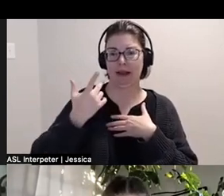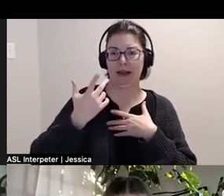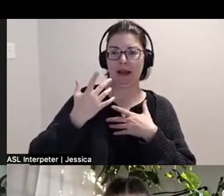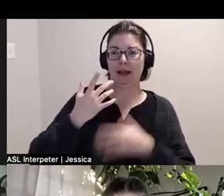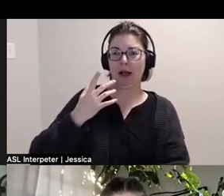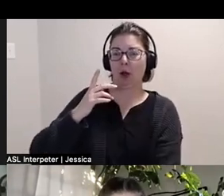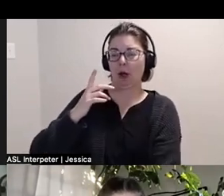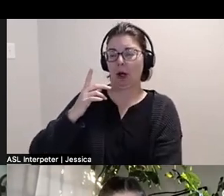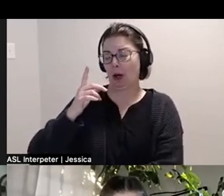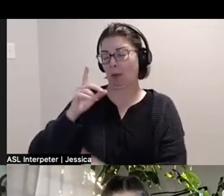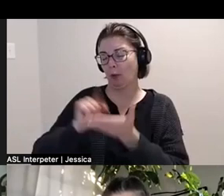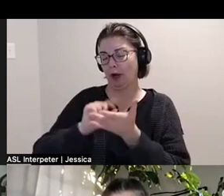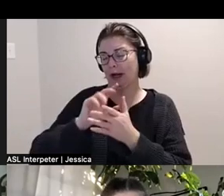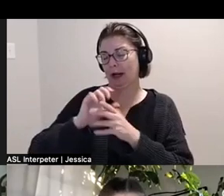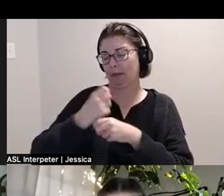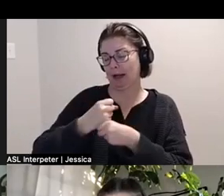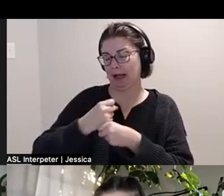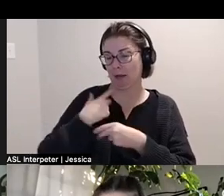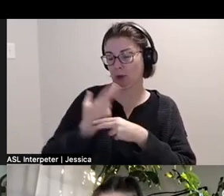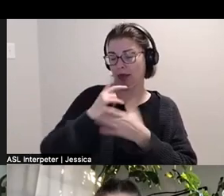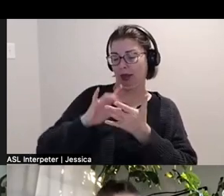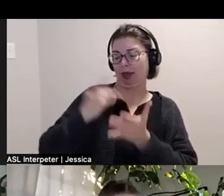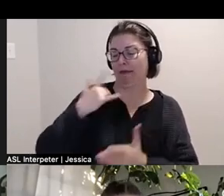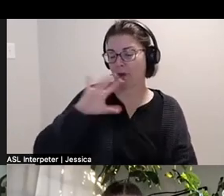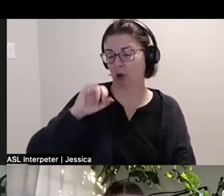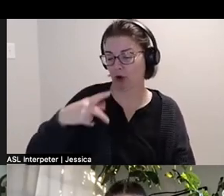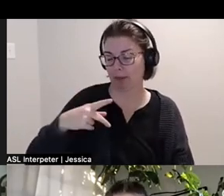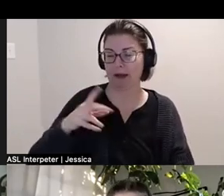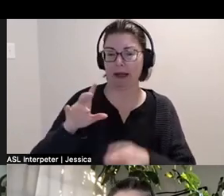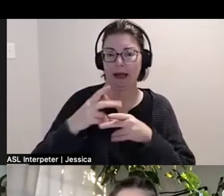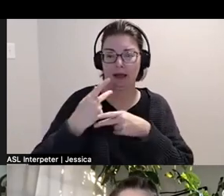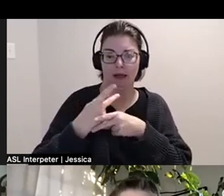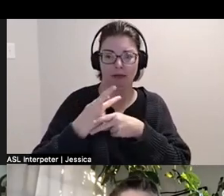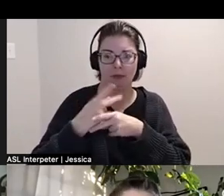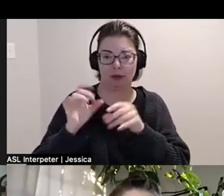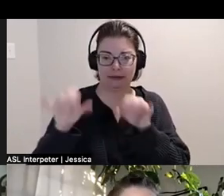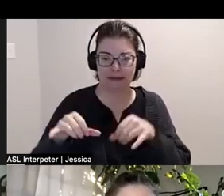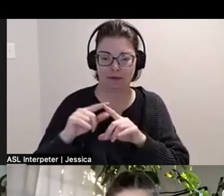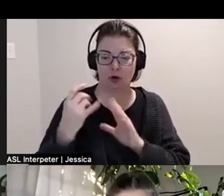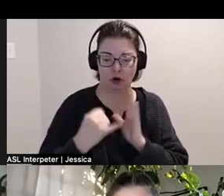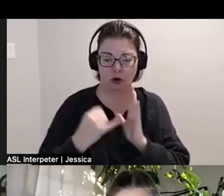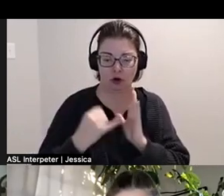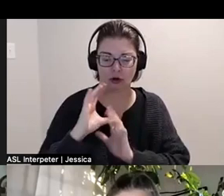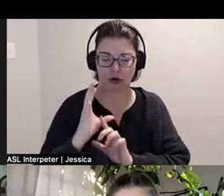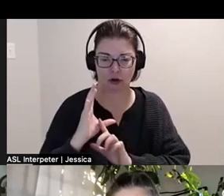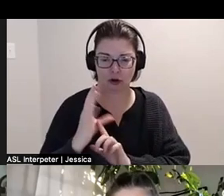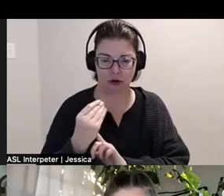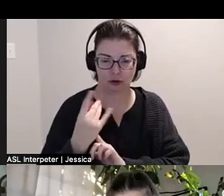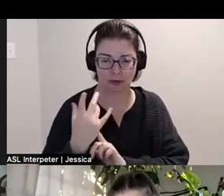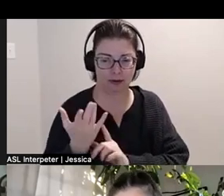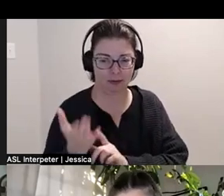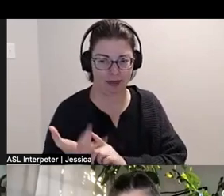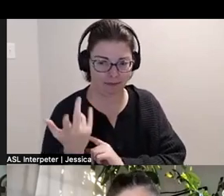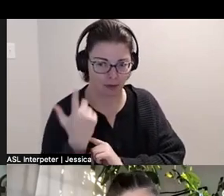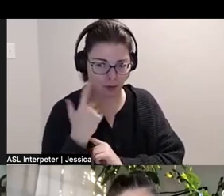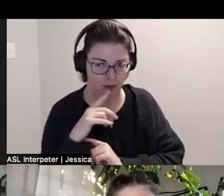I'm cripping systems of productivity within our own arts culture by making that space for like, rest throughout